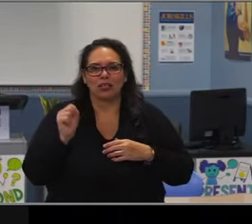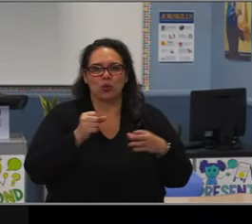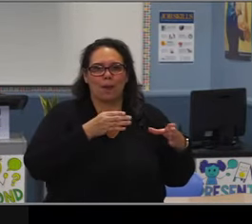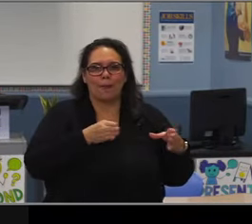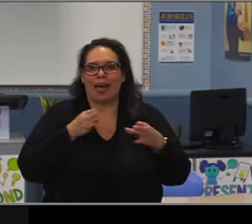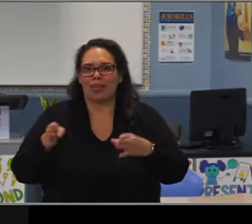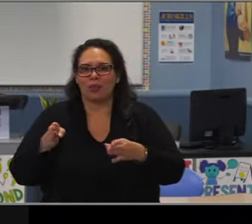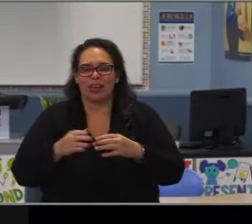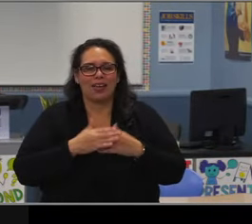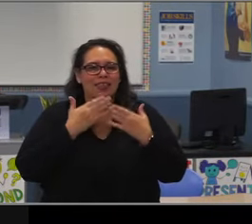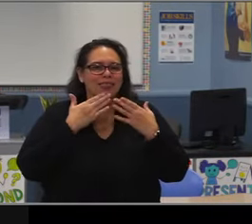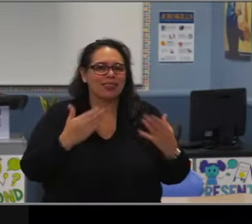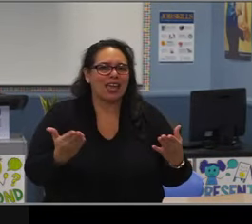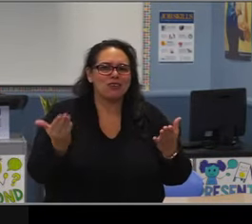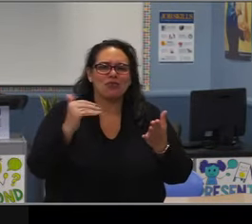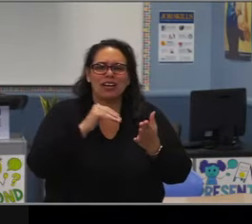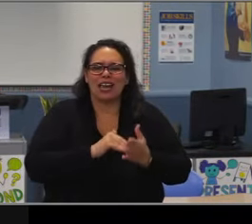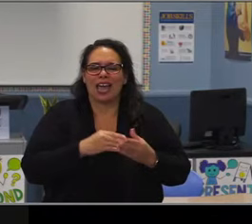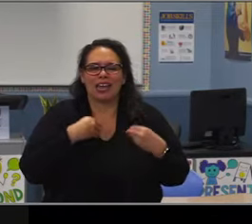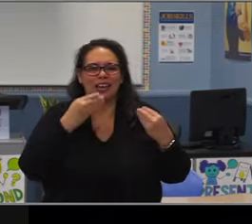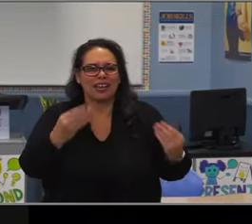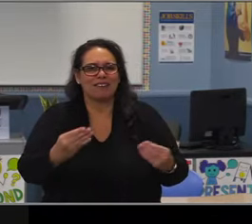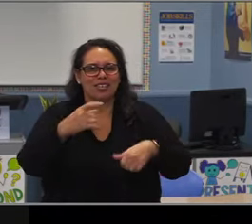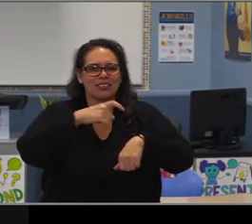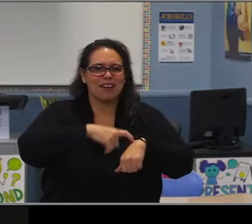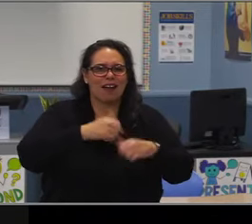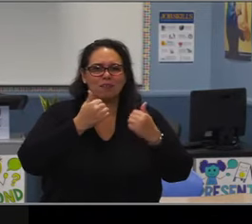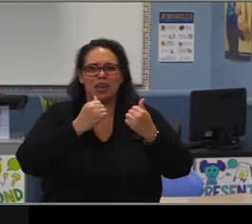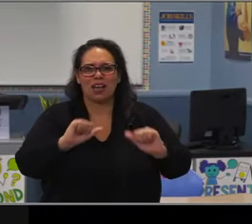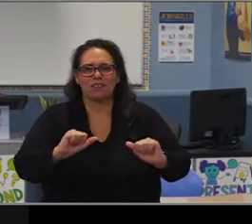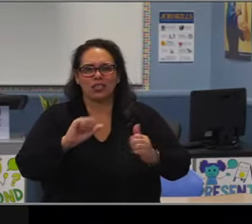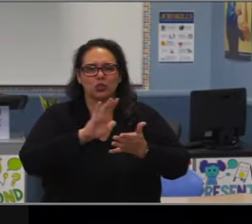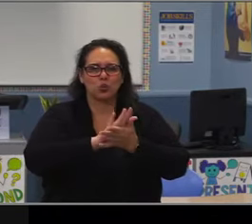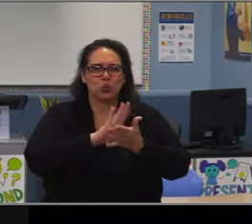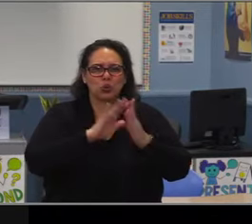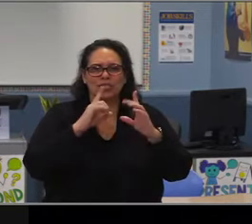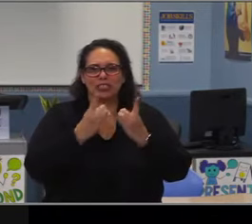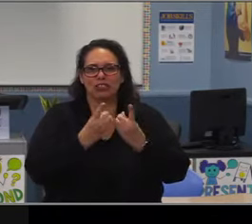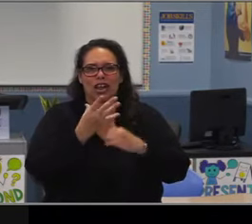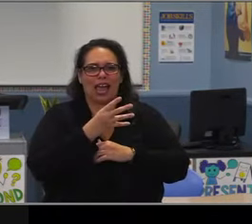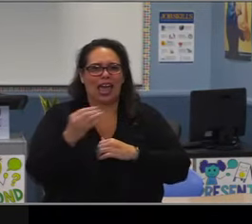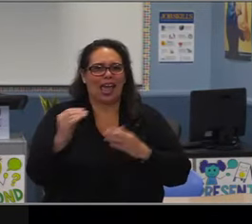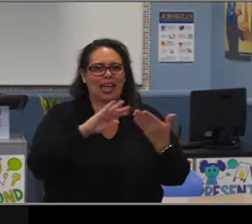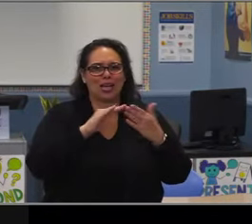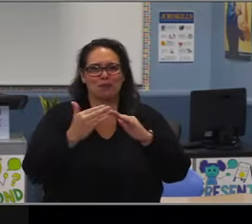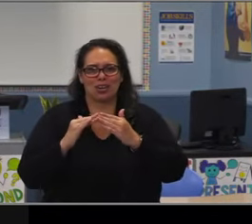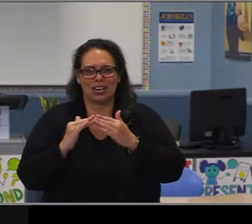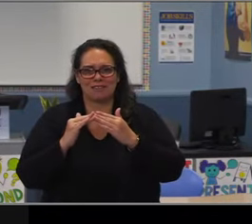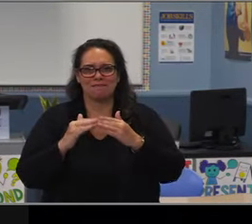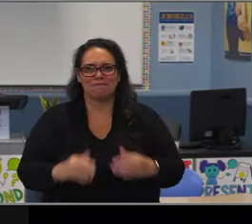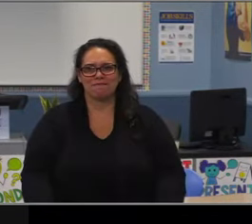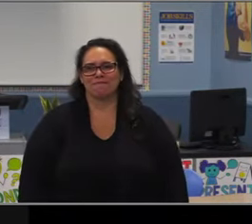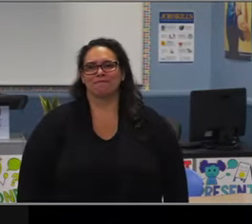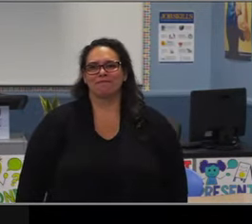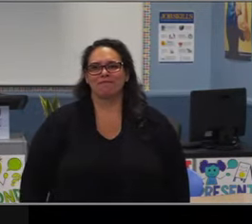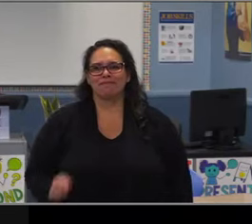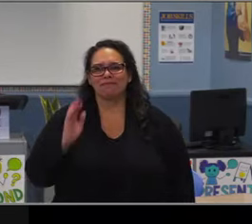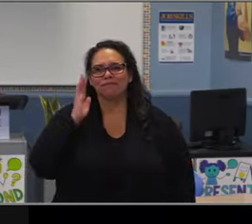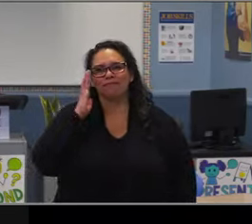I'll probably see you at the barbershop, see you around town, but more importantly coach, I wanna support the work that you've done